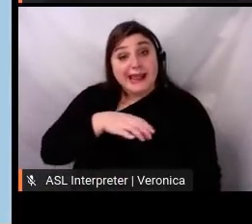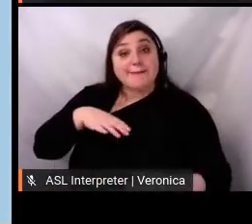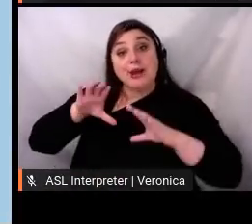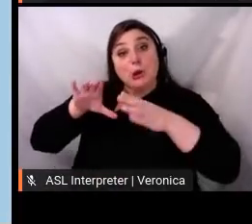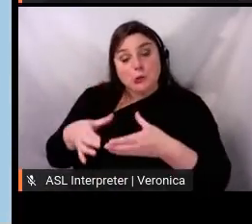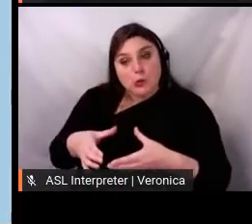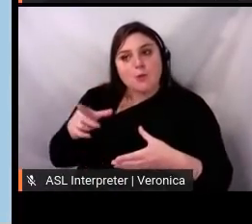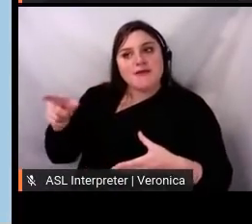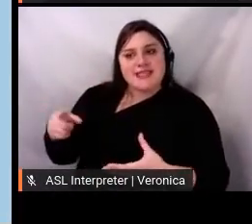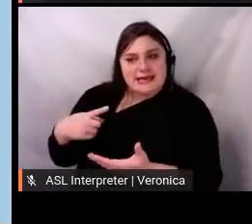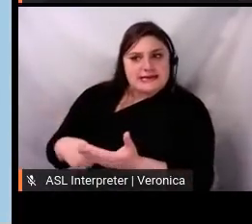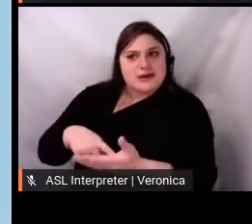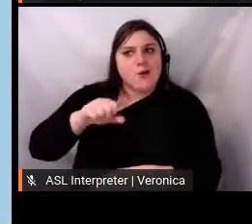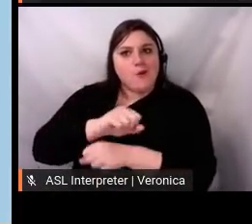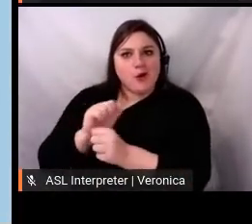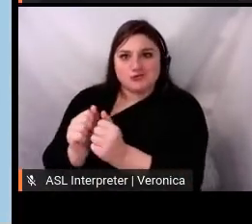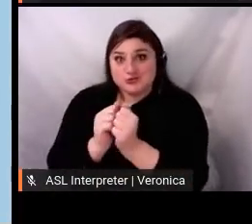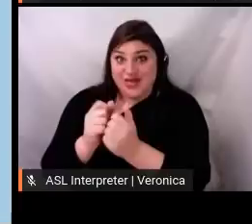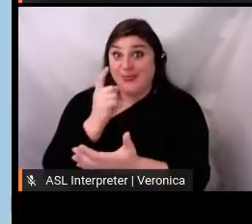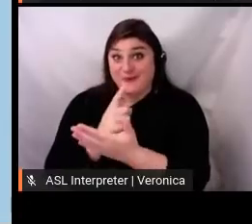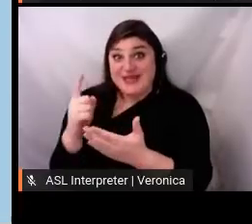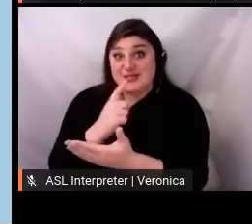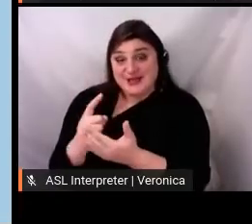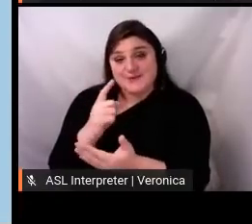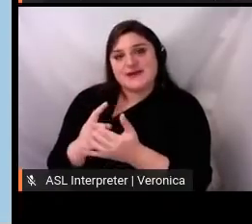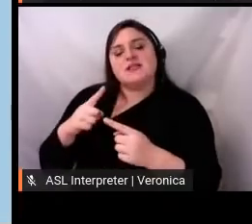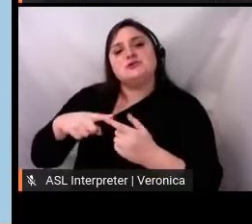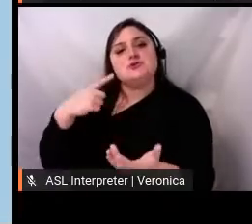we have understanding across departments around the organization's